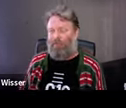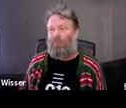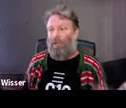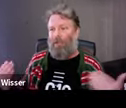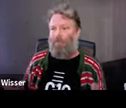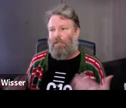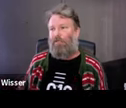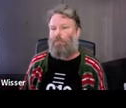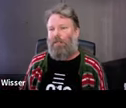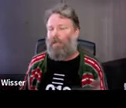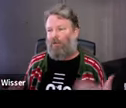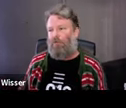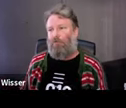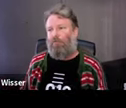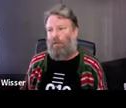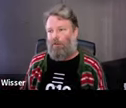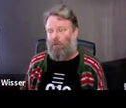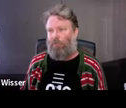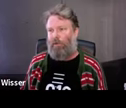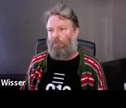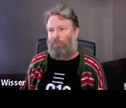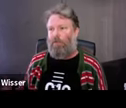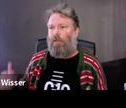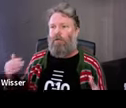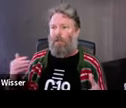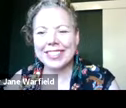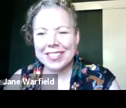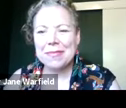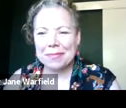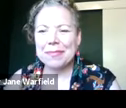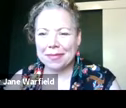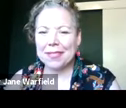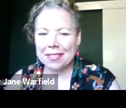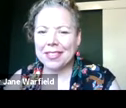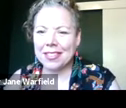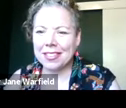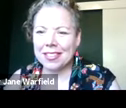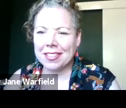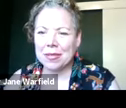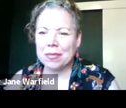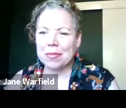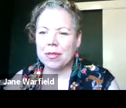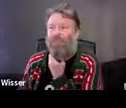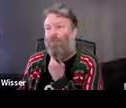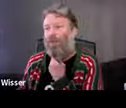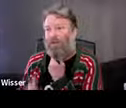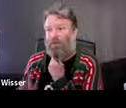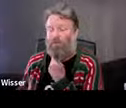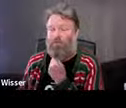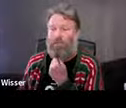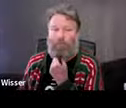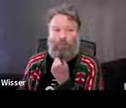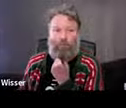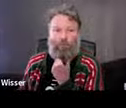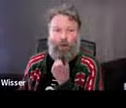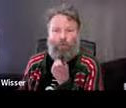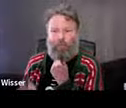immediately break out into a punch-up. A very beautiful moment